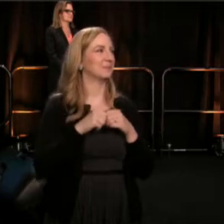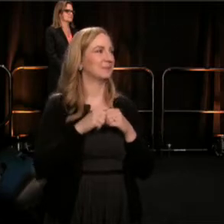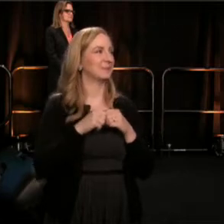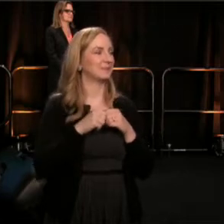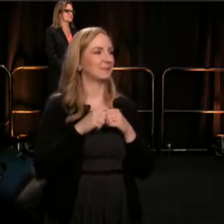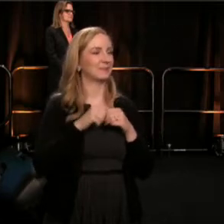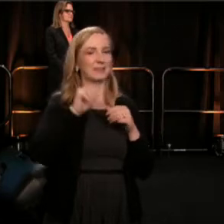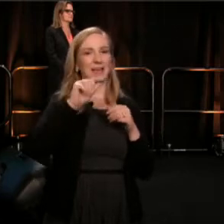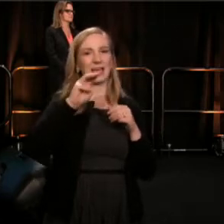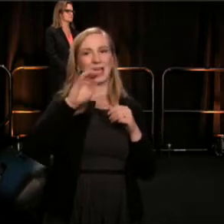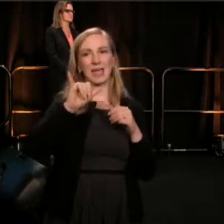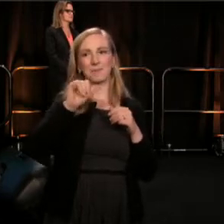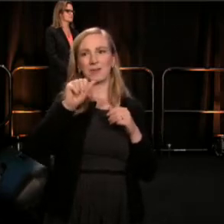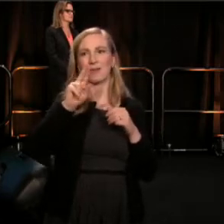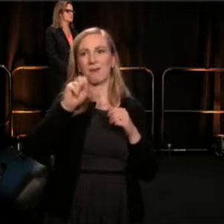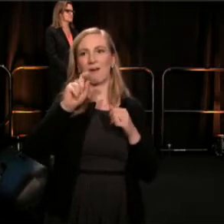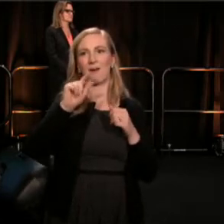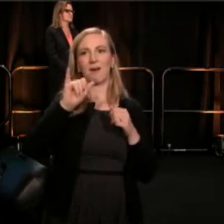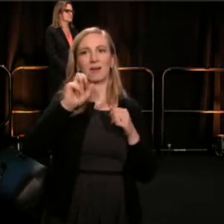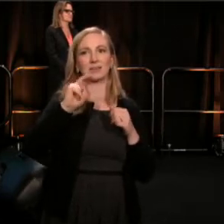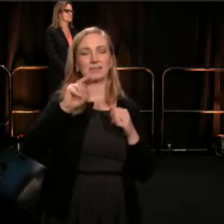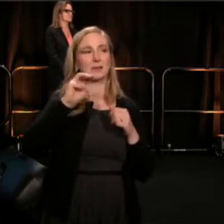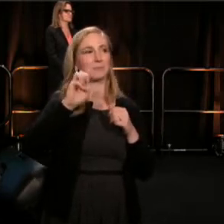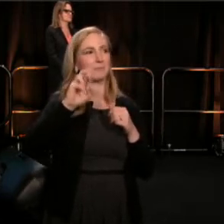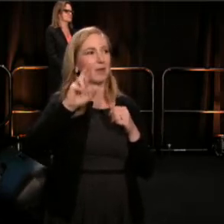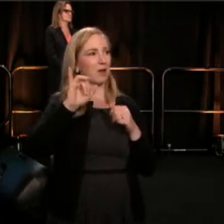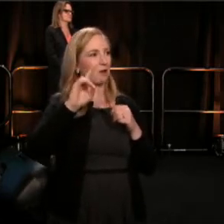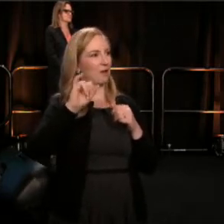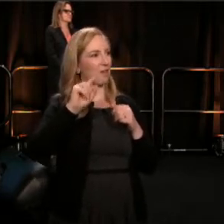Amy Austin, Meredith Bruchus, Ed Gerdoby, Jenna Duncan,